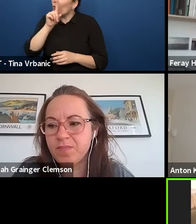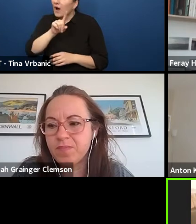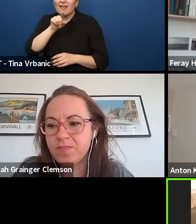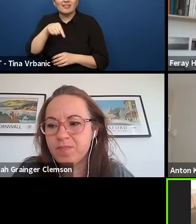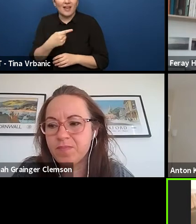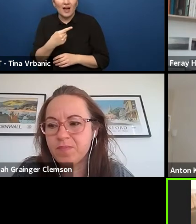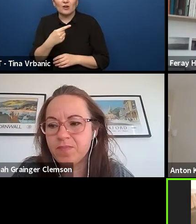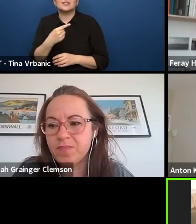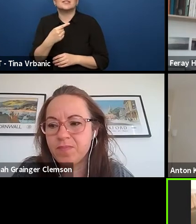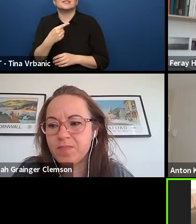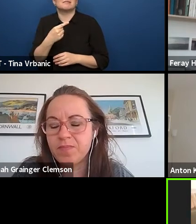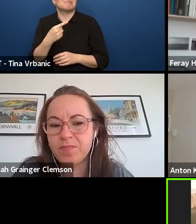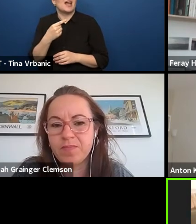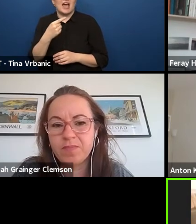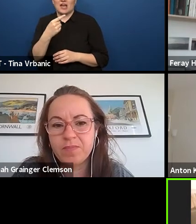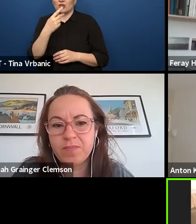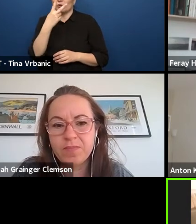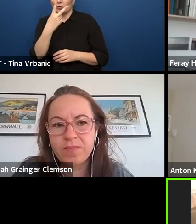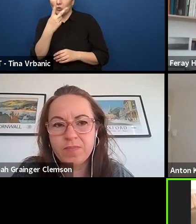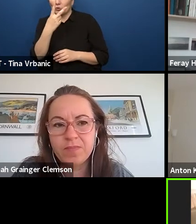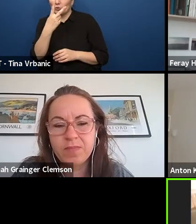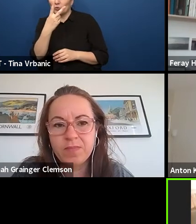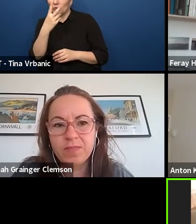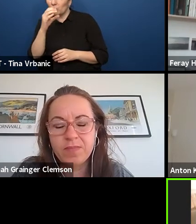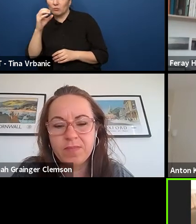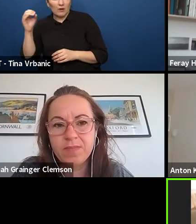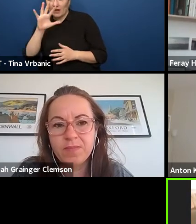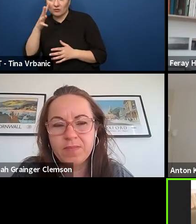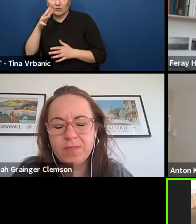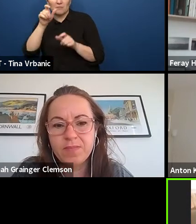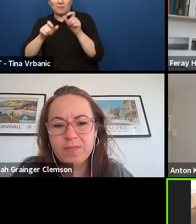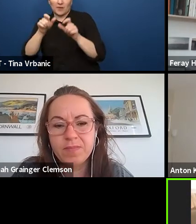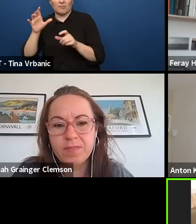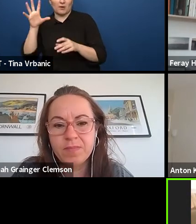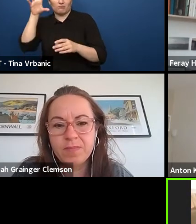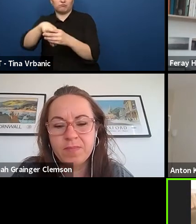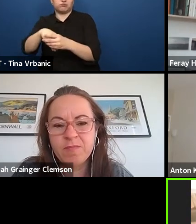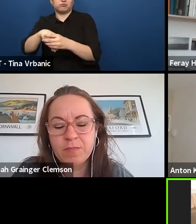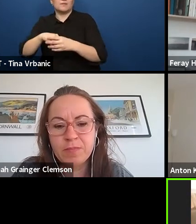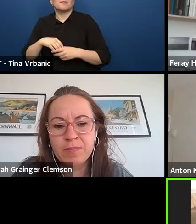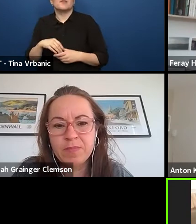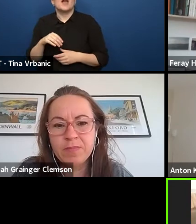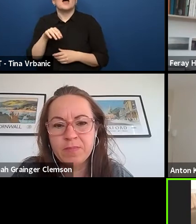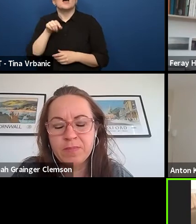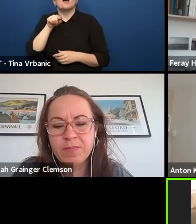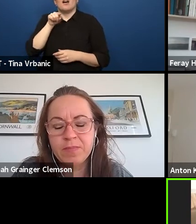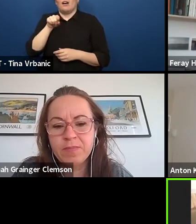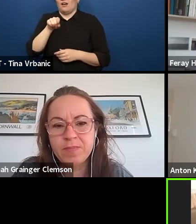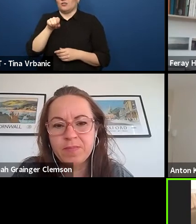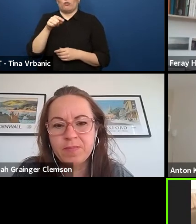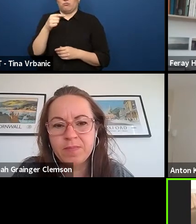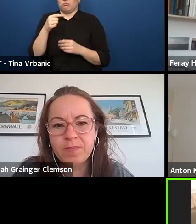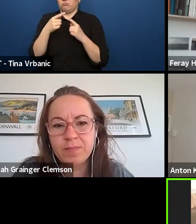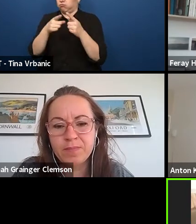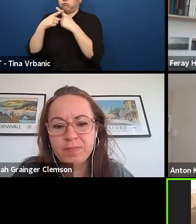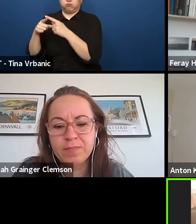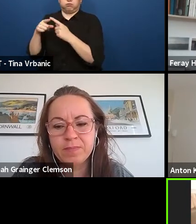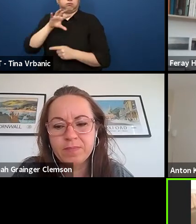and 30 European countries participating. Why I'm speaking about that, because in this context that we had a lot of discussion